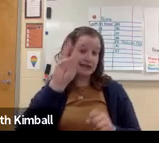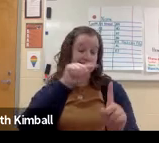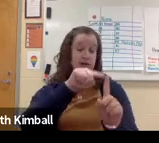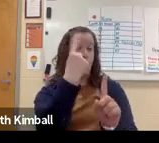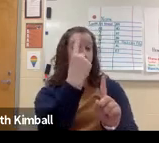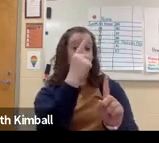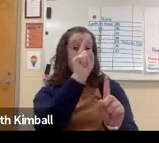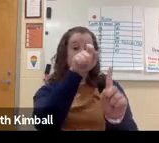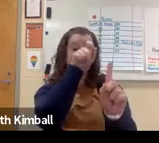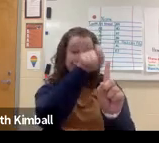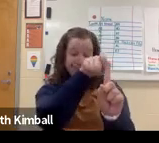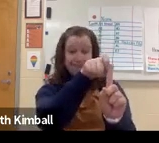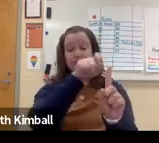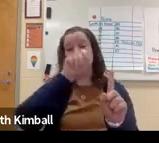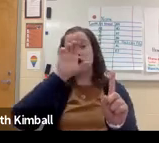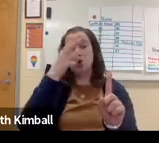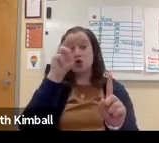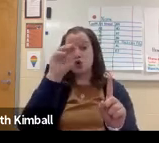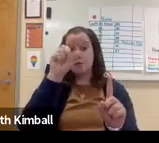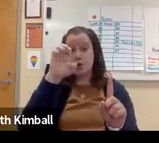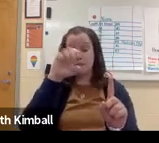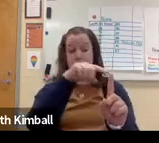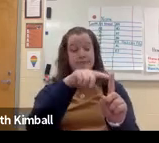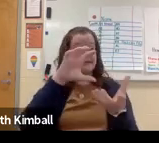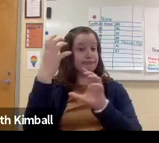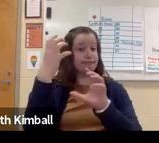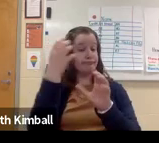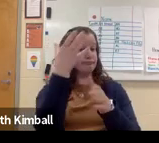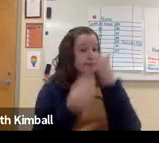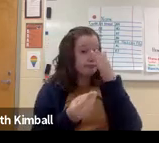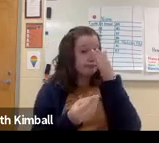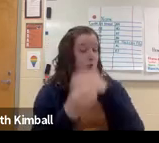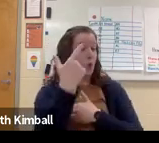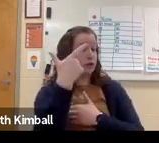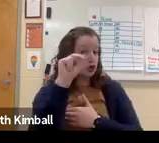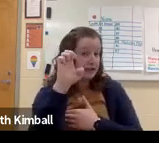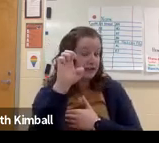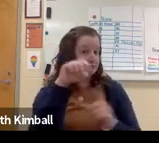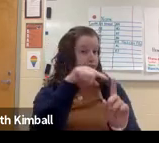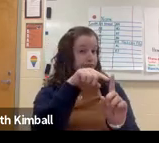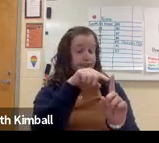It could be from connexin 26, which is a particular chromosome defect that